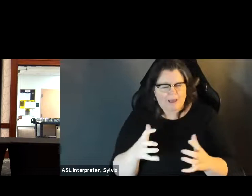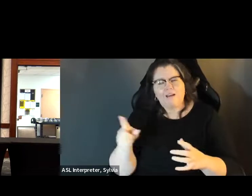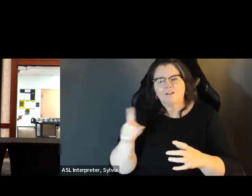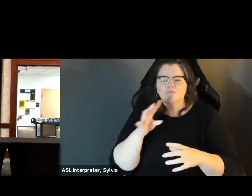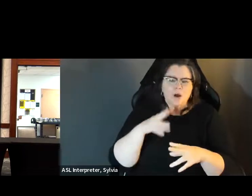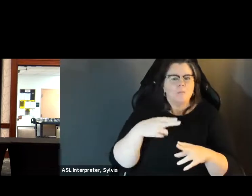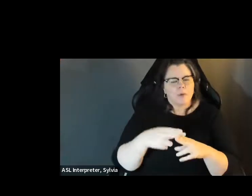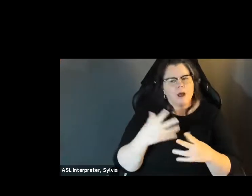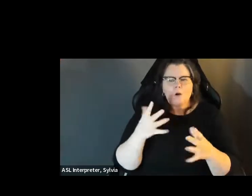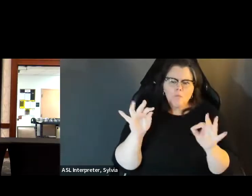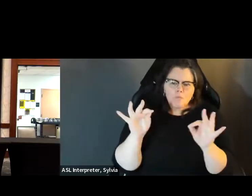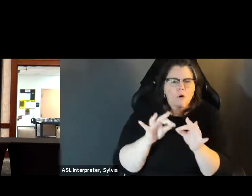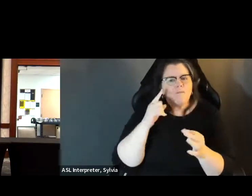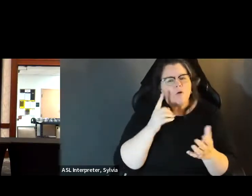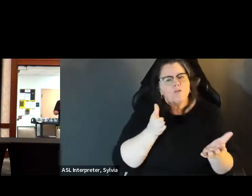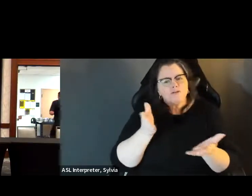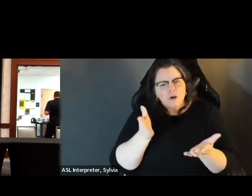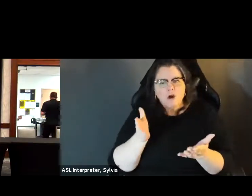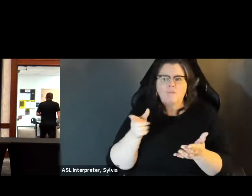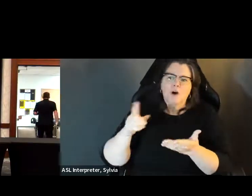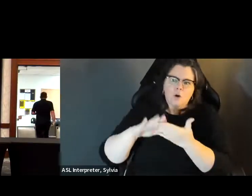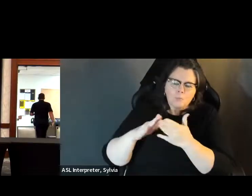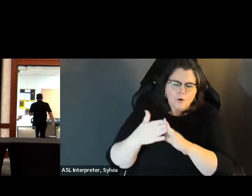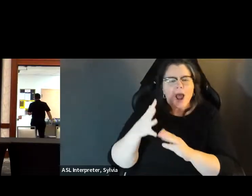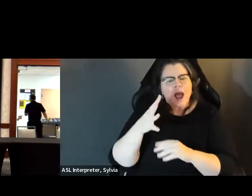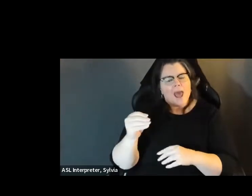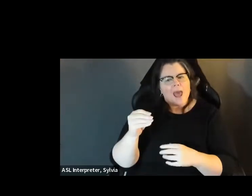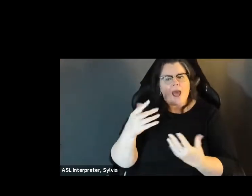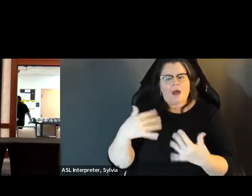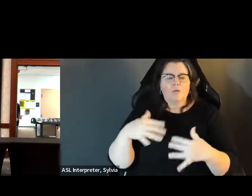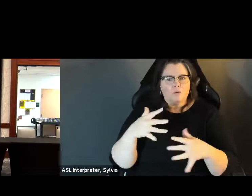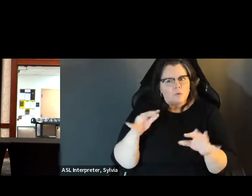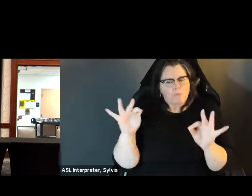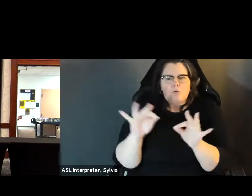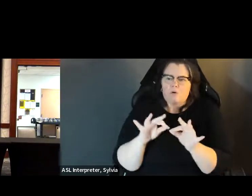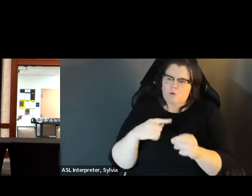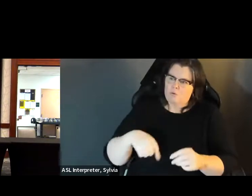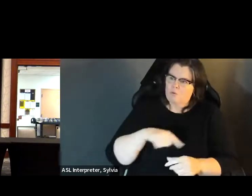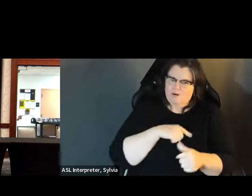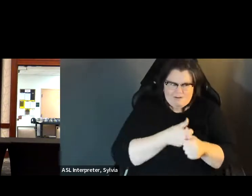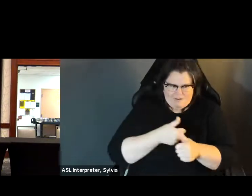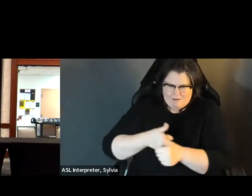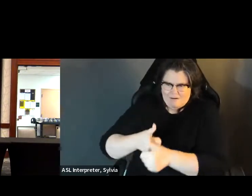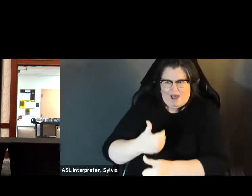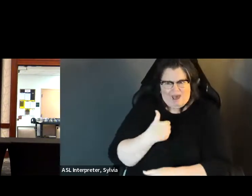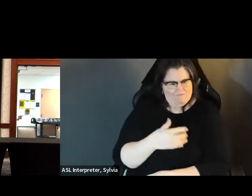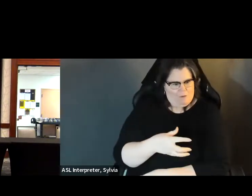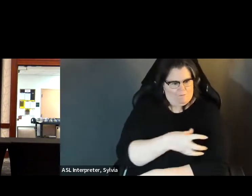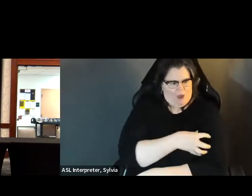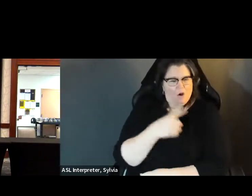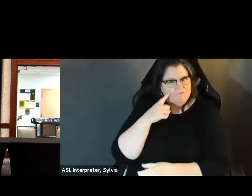came to speak to my AP government class, his seat for local office but instead about the importance of sshing one's Government class, not about his Kennedy fee for local office, but instead about the importance of serving one's community and the power of one's vote.